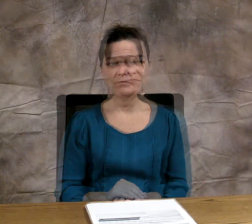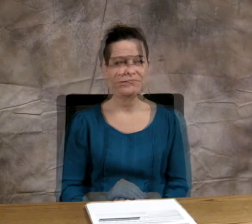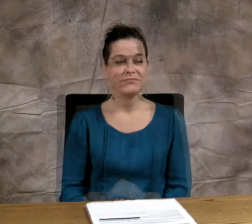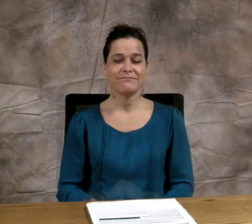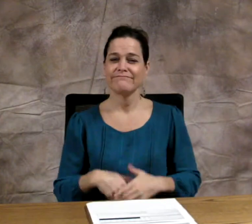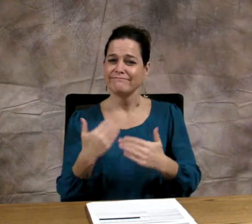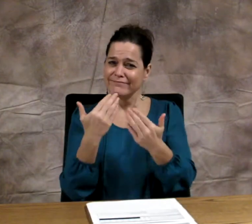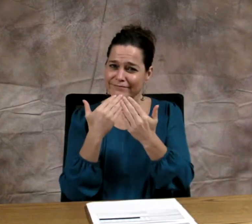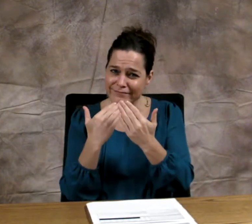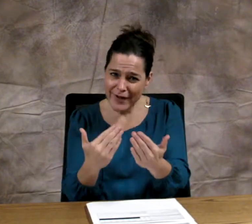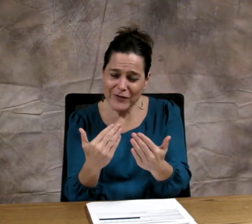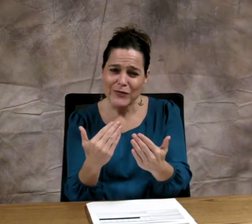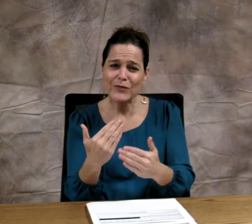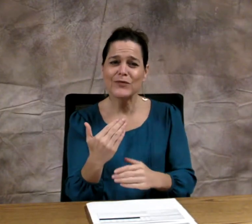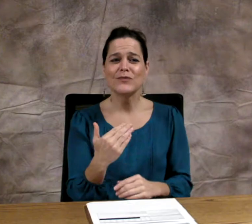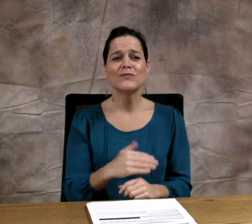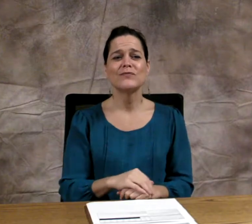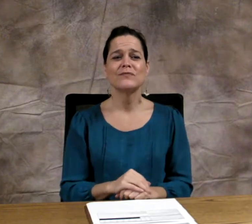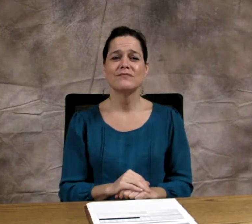Thank you!